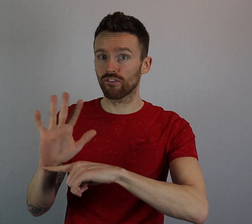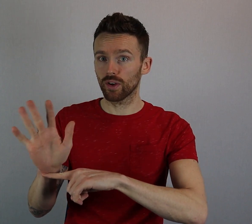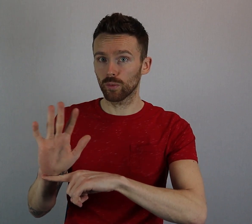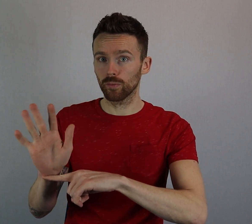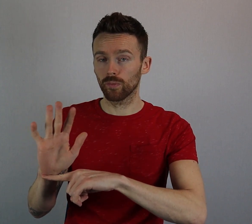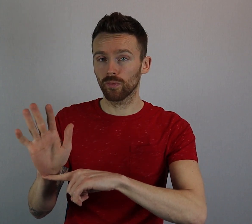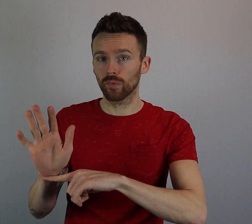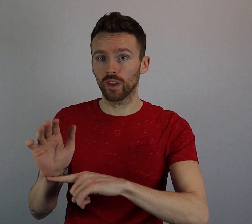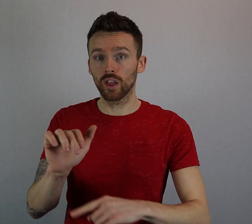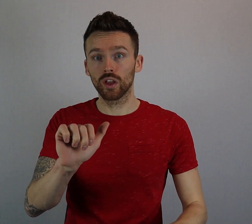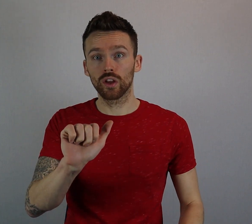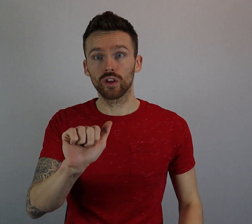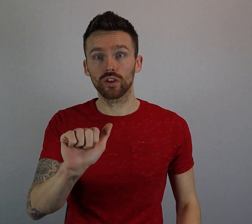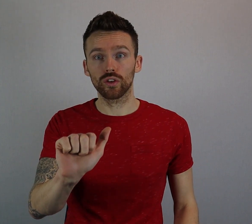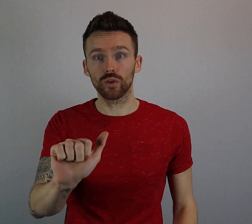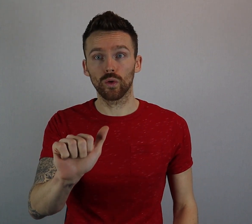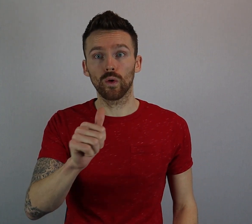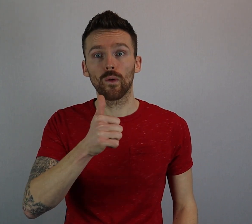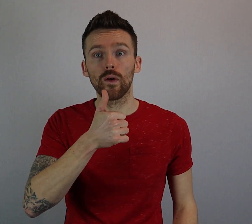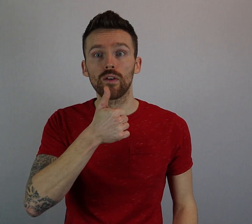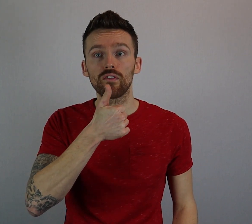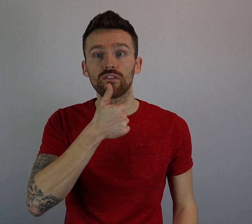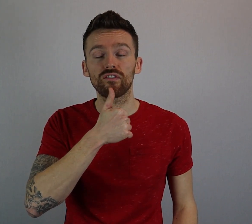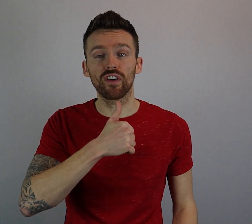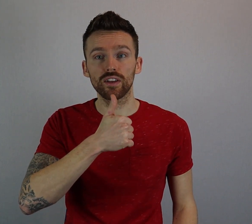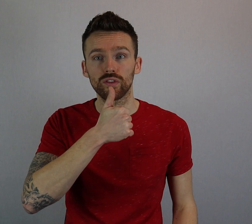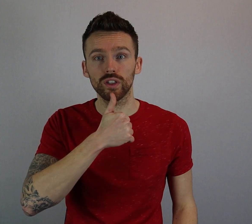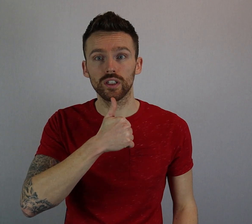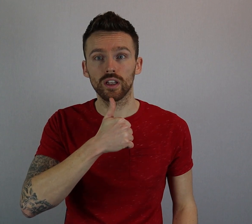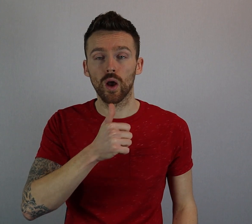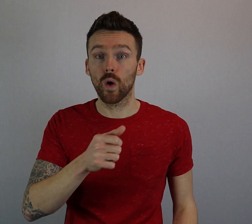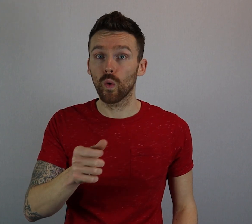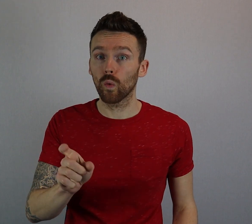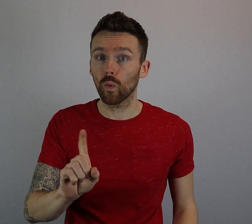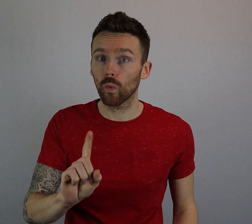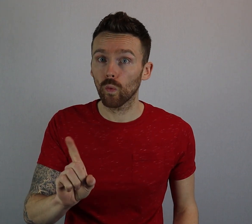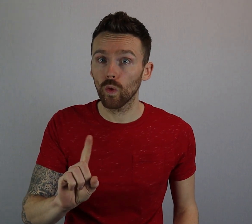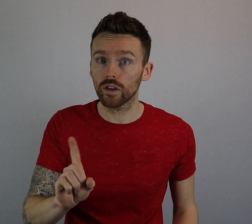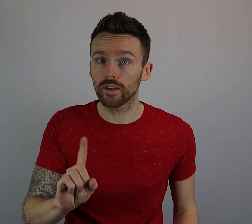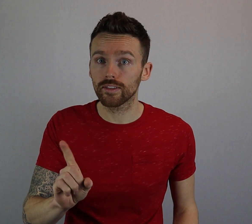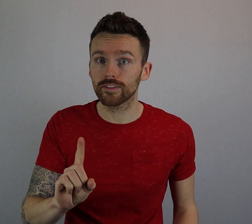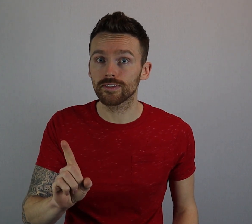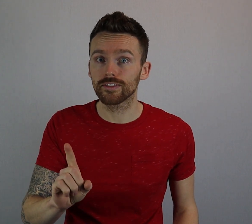film, your favourite what?